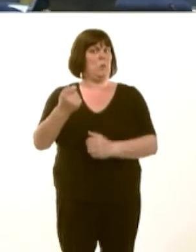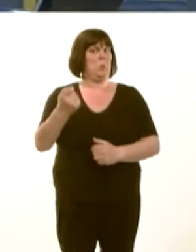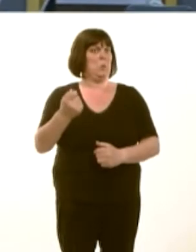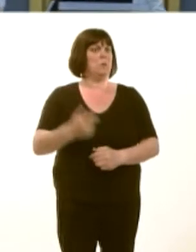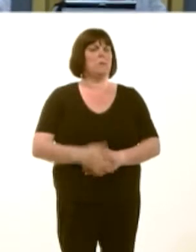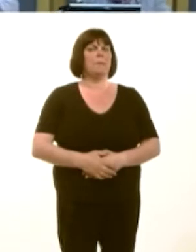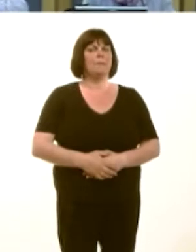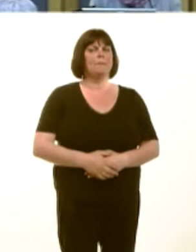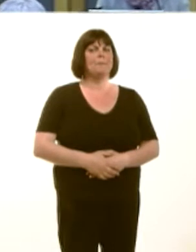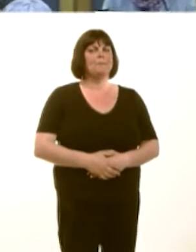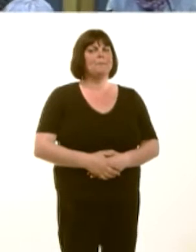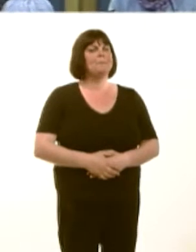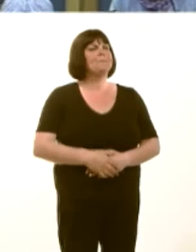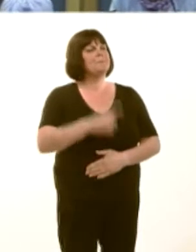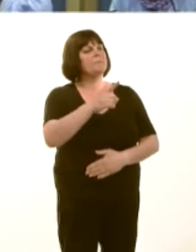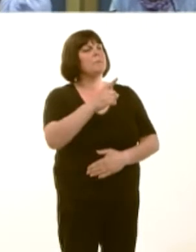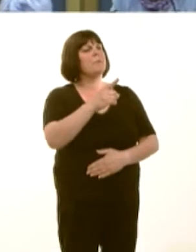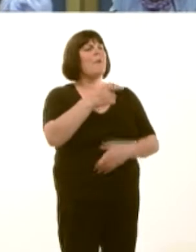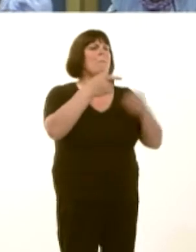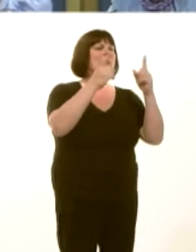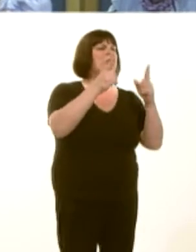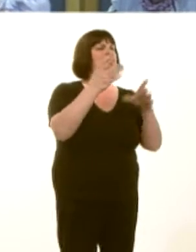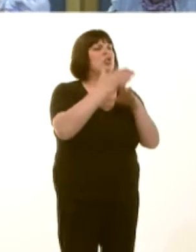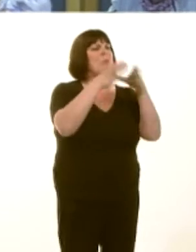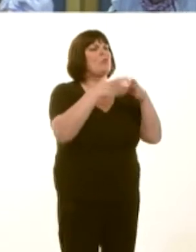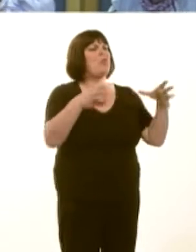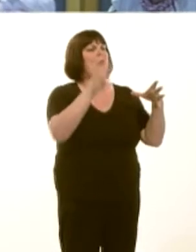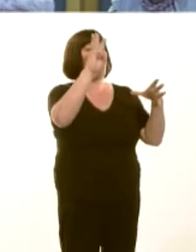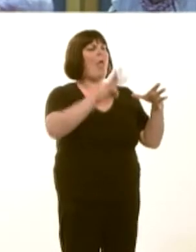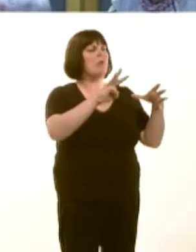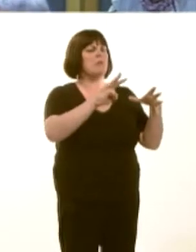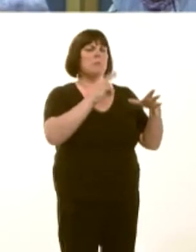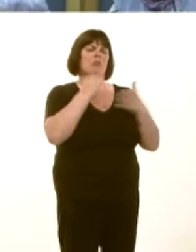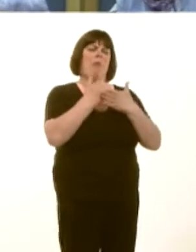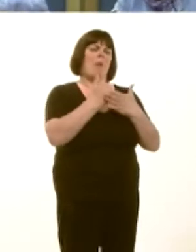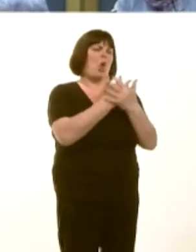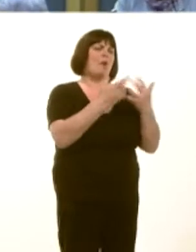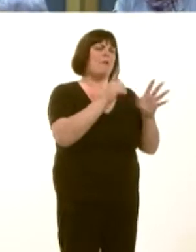Jeff Cuthbert: First Minister, Jobs Growth Wales, of course, has brought enormous benefits for young people and businesses in Wales.